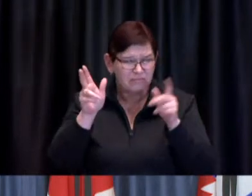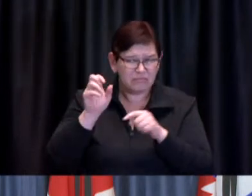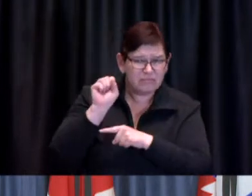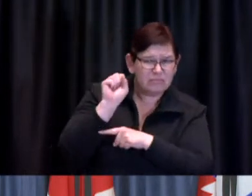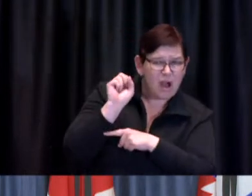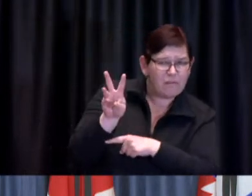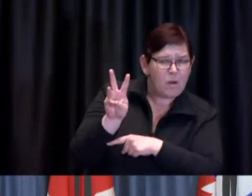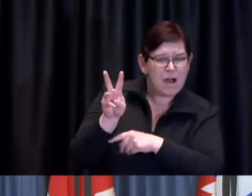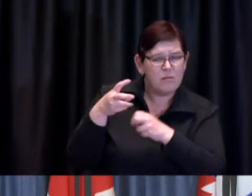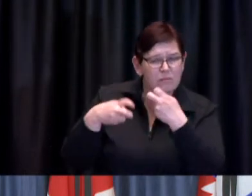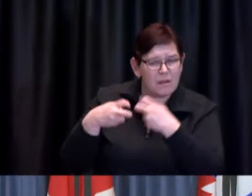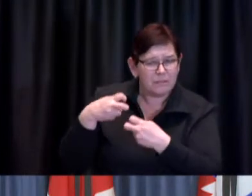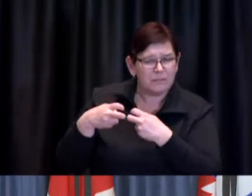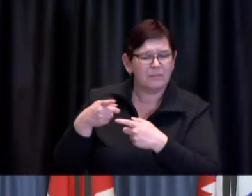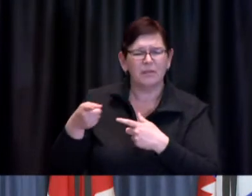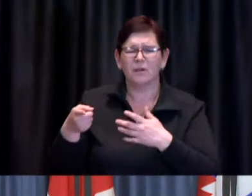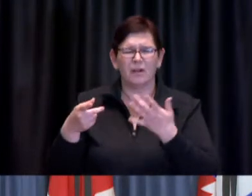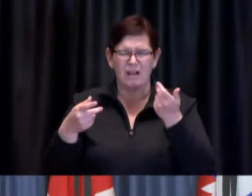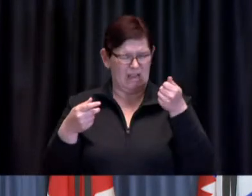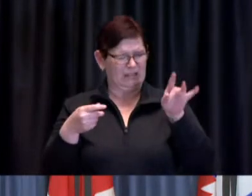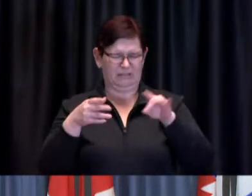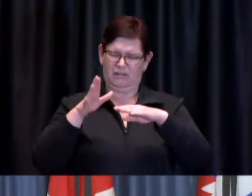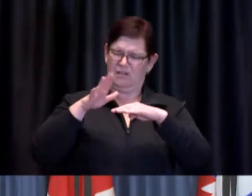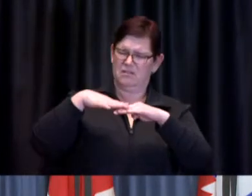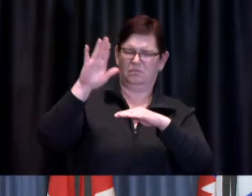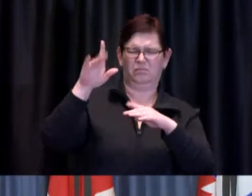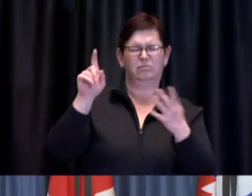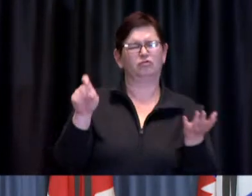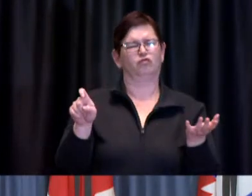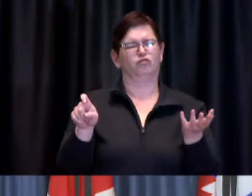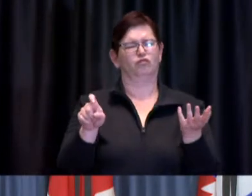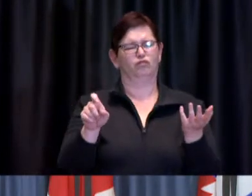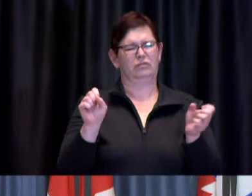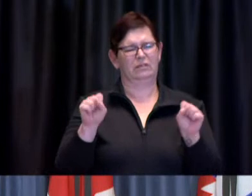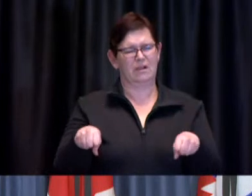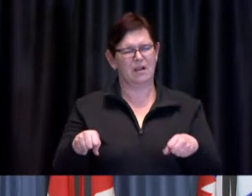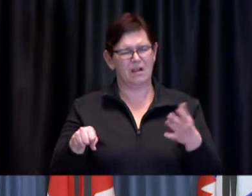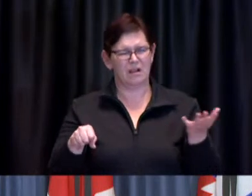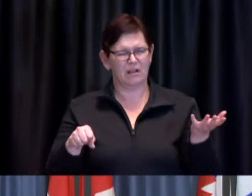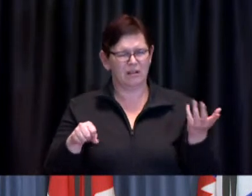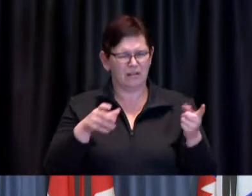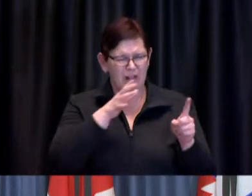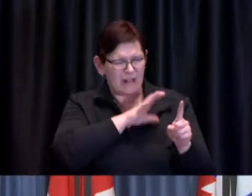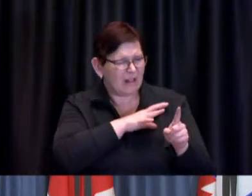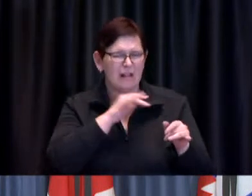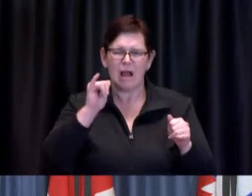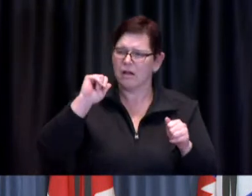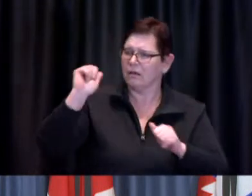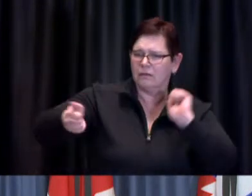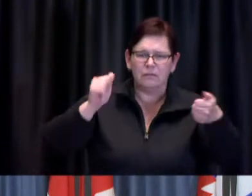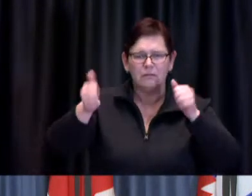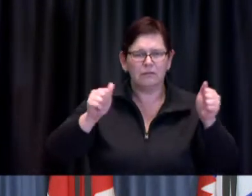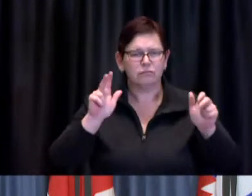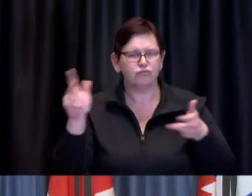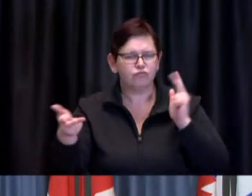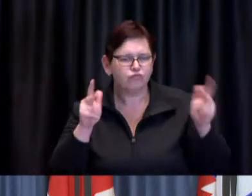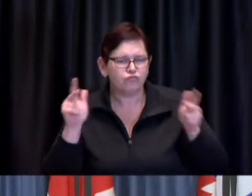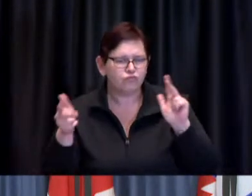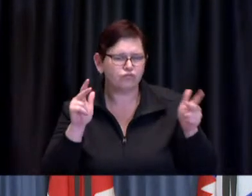when do you expect this to change because as you know the mobile clinics and pop-ups that are operating right now are not able to support that entire demographic?